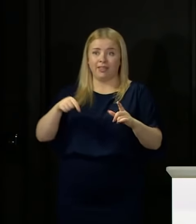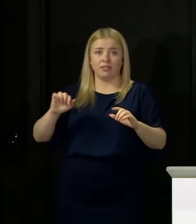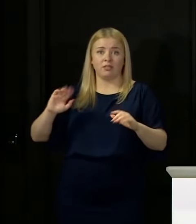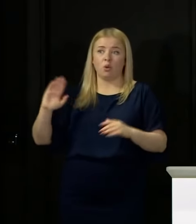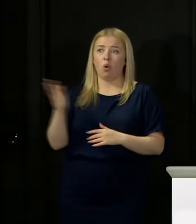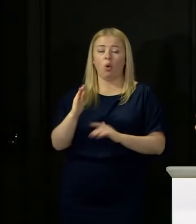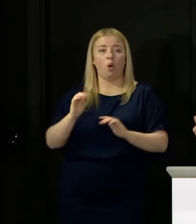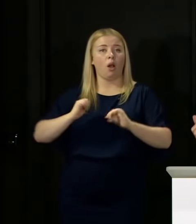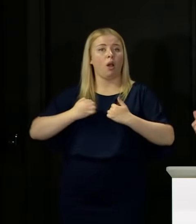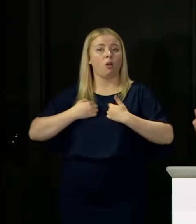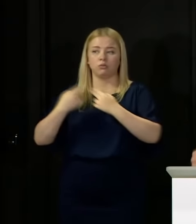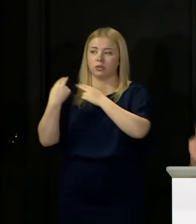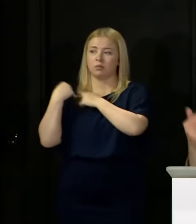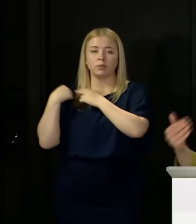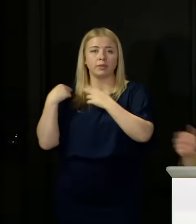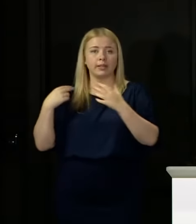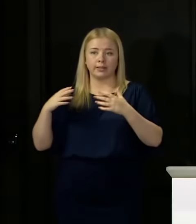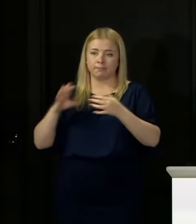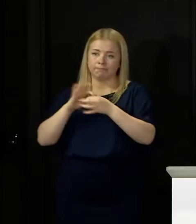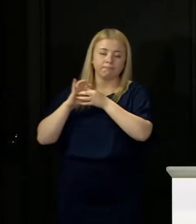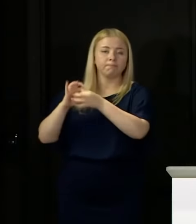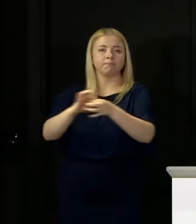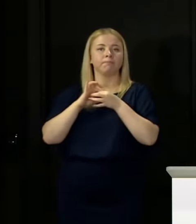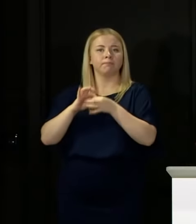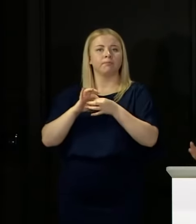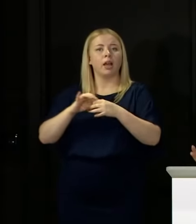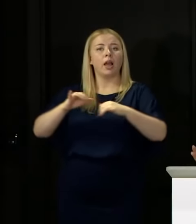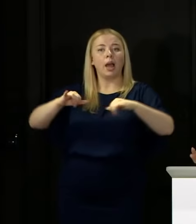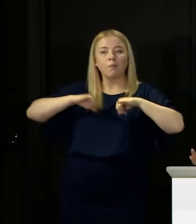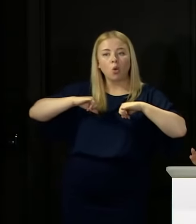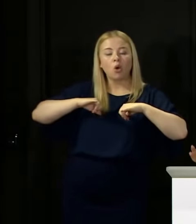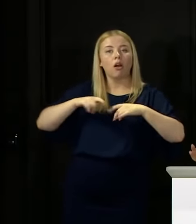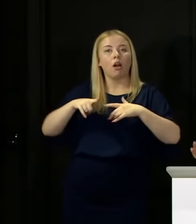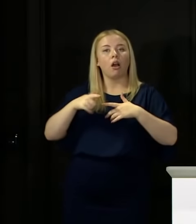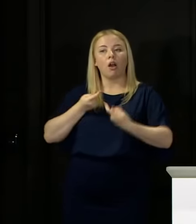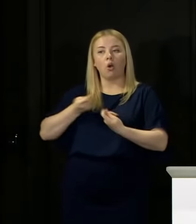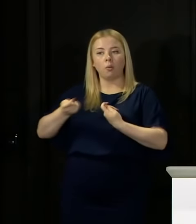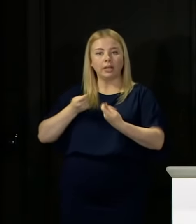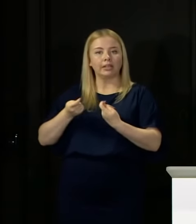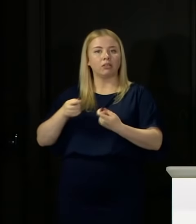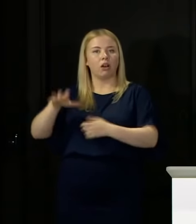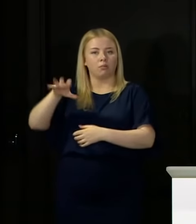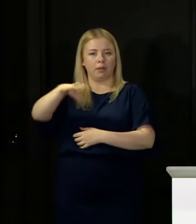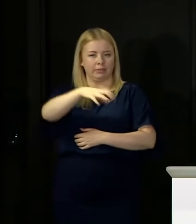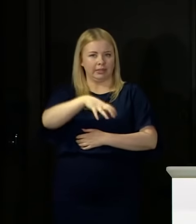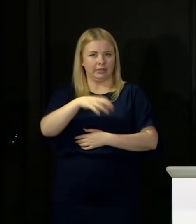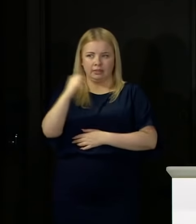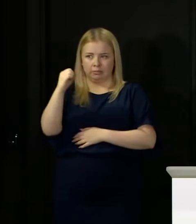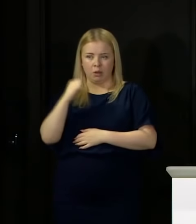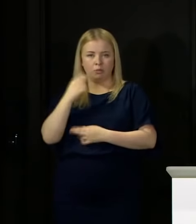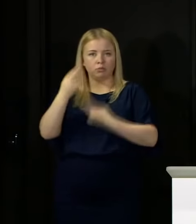Of course employers and operators of premises like pubs and restaurants have got a big responsibility